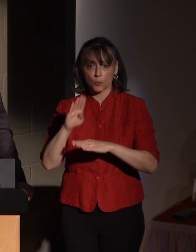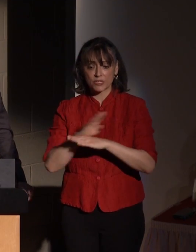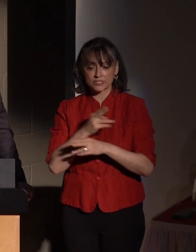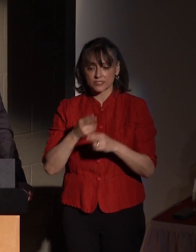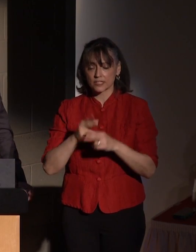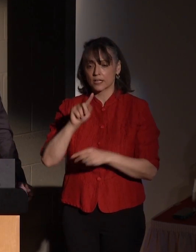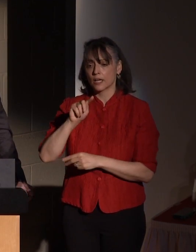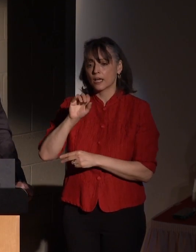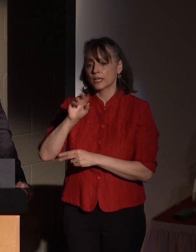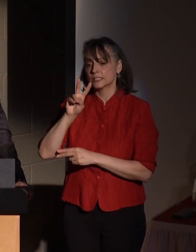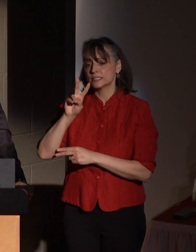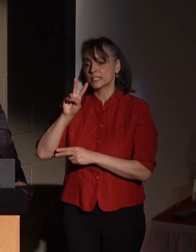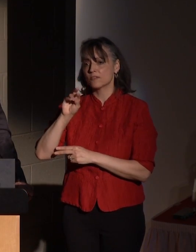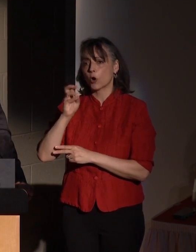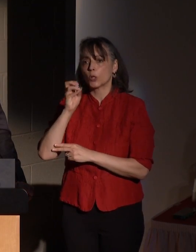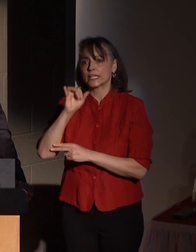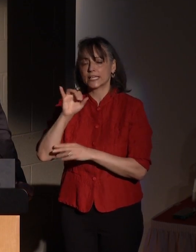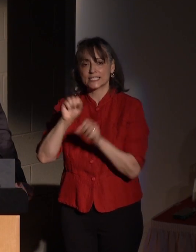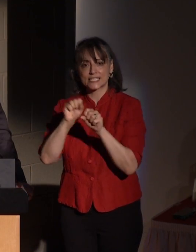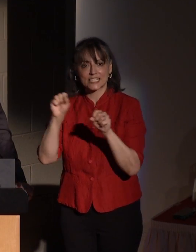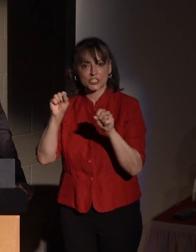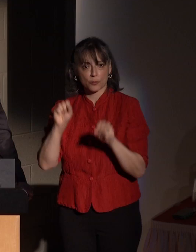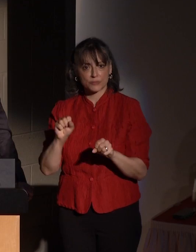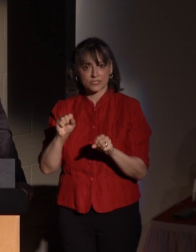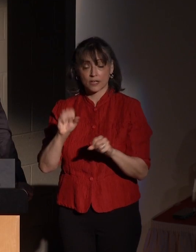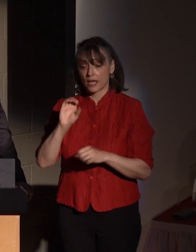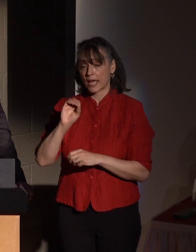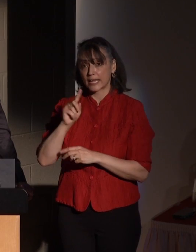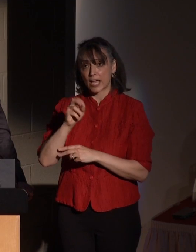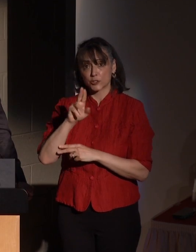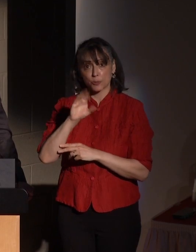enterprise computer management system, when there was no such